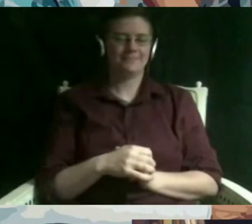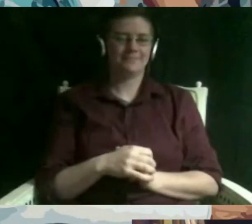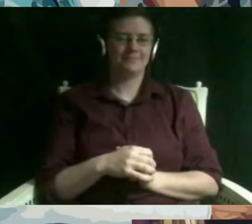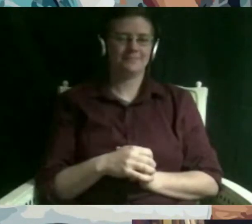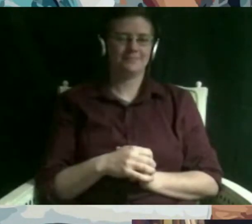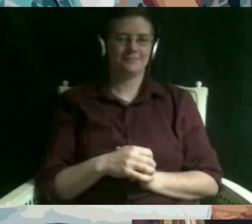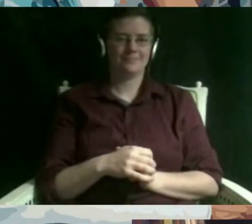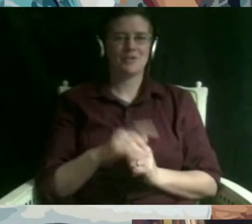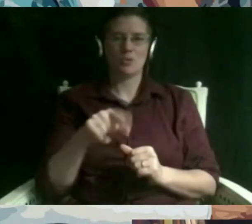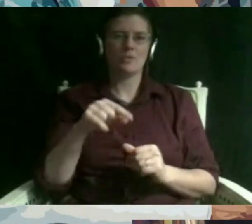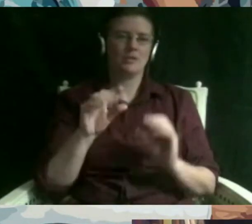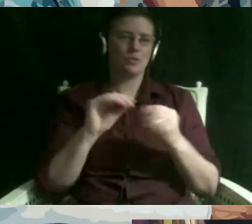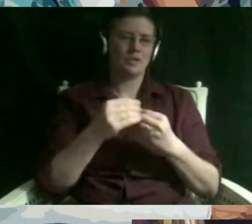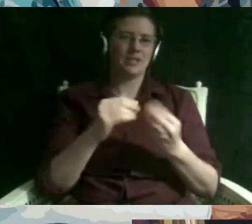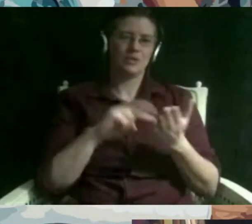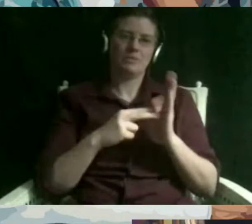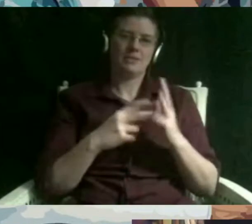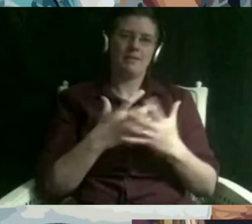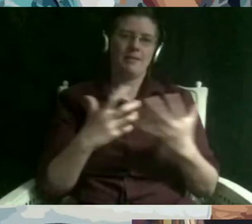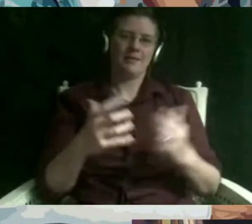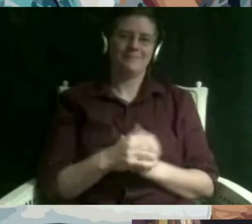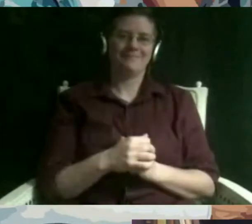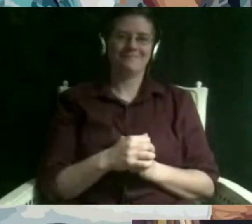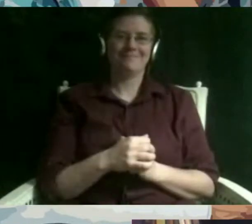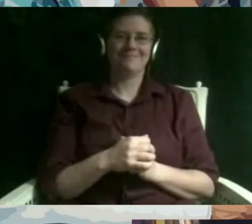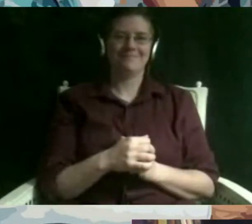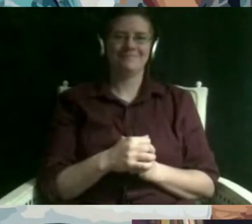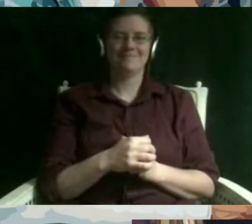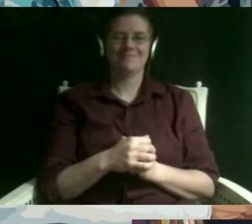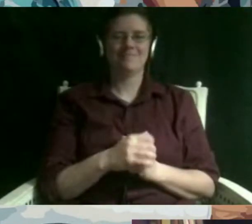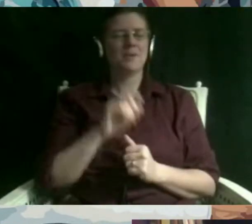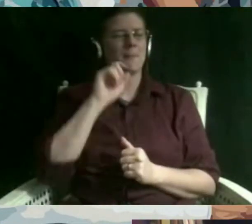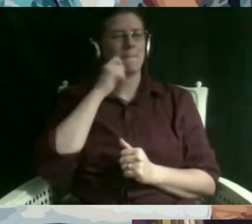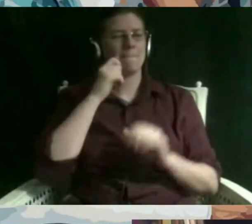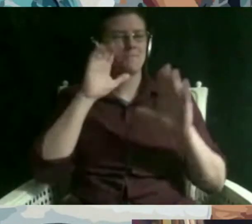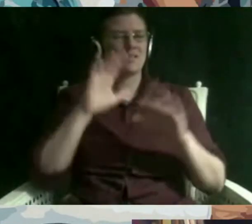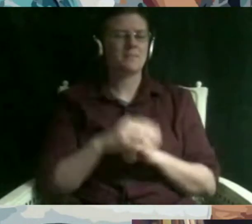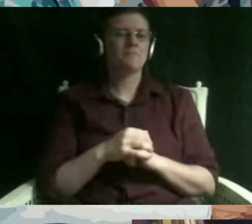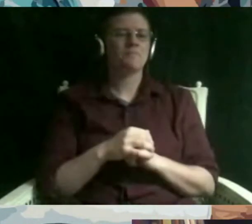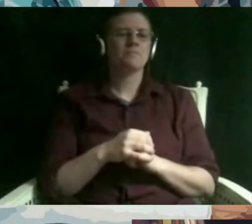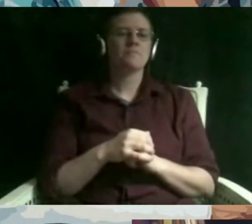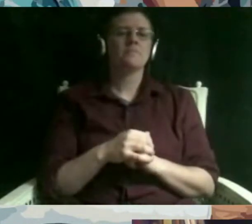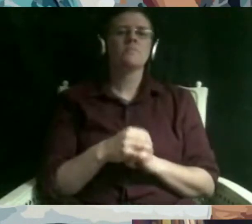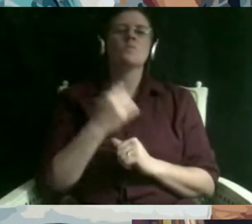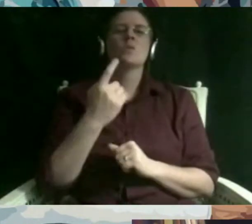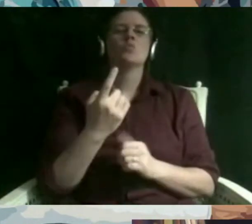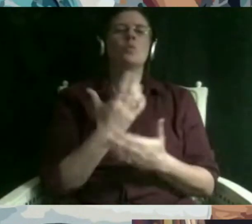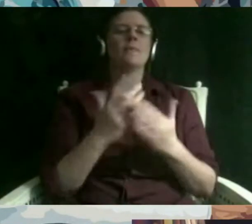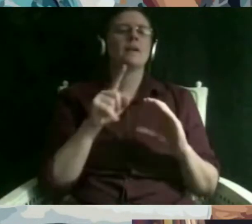means a lot to me well awesome so what's one thing about your practice that is often misunderstood